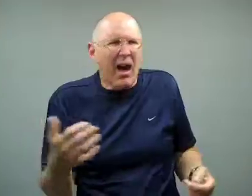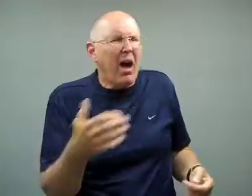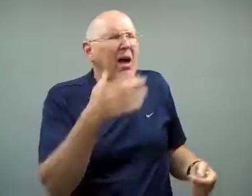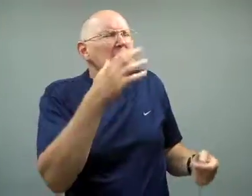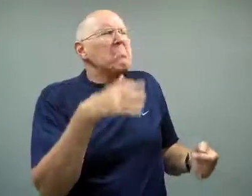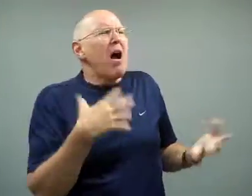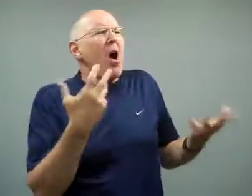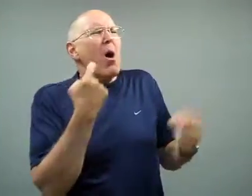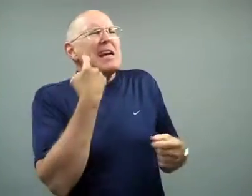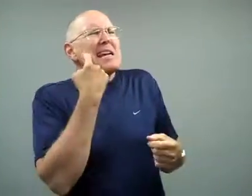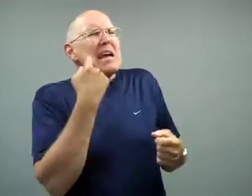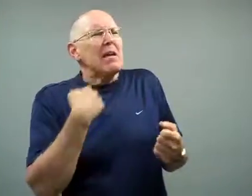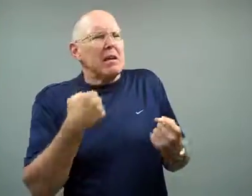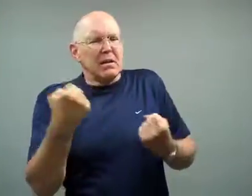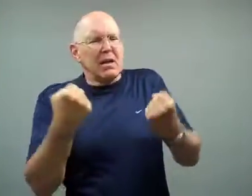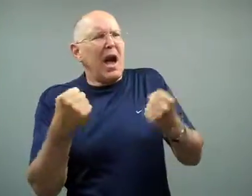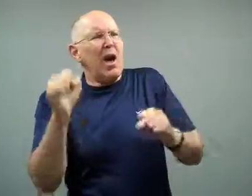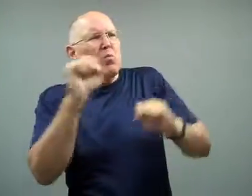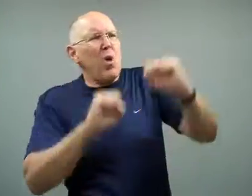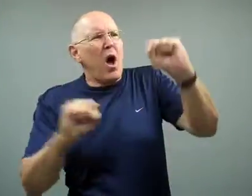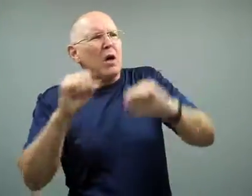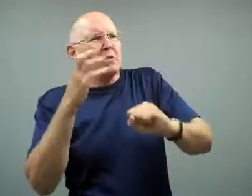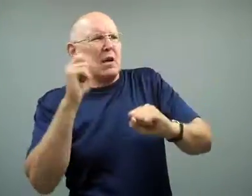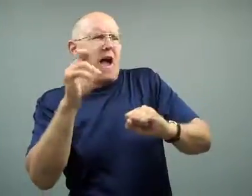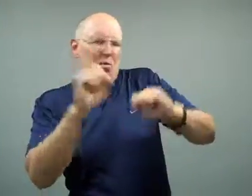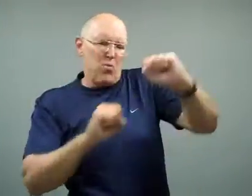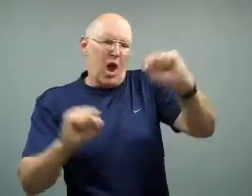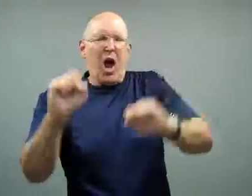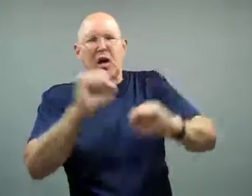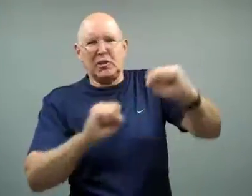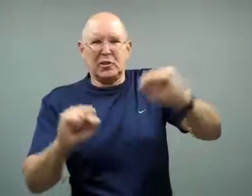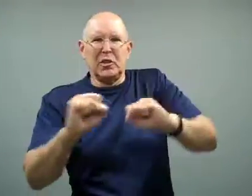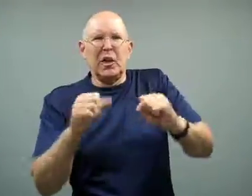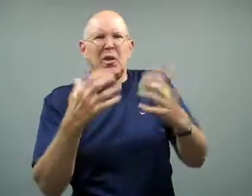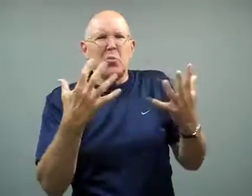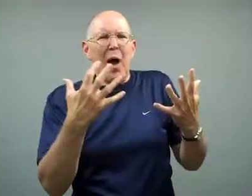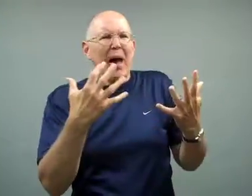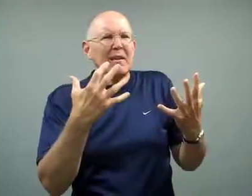The man replied he had just washed his car,